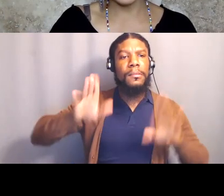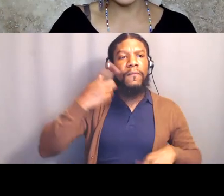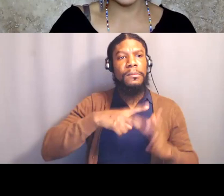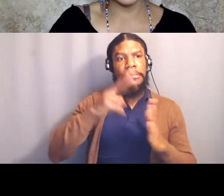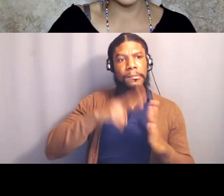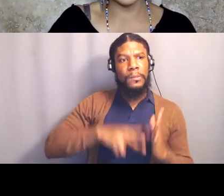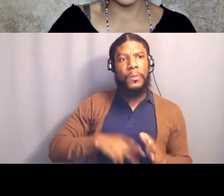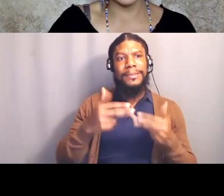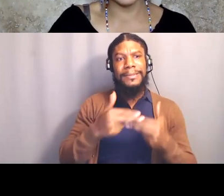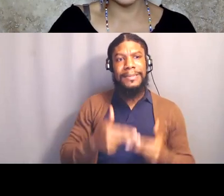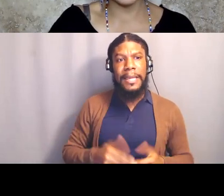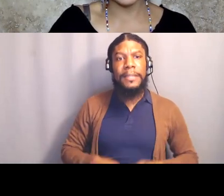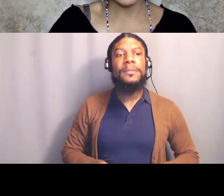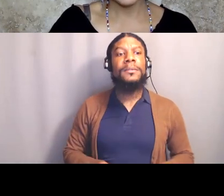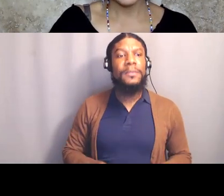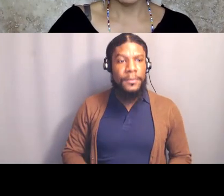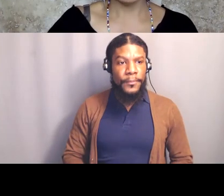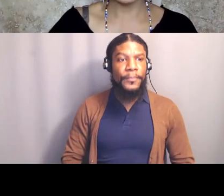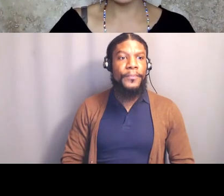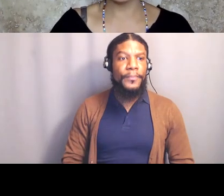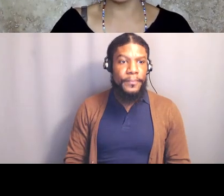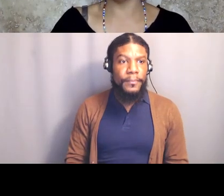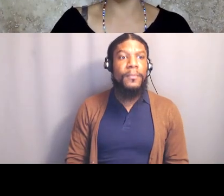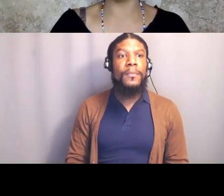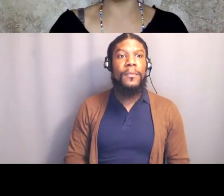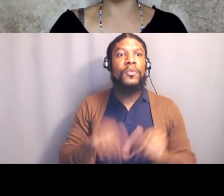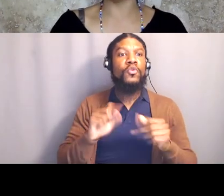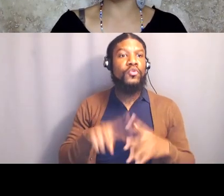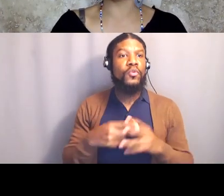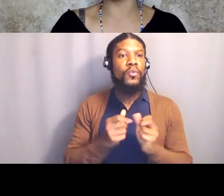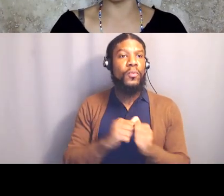And we can start with the first slide.